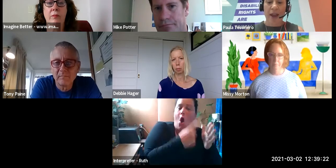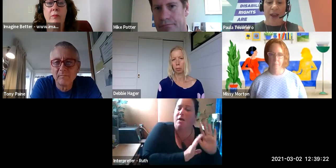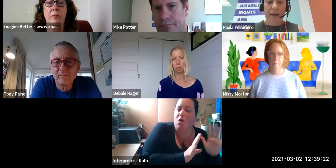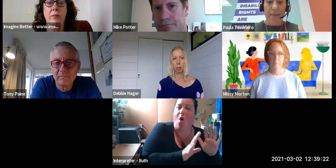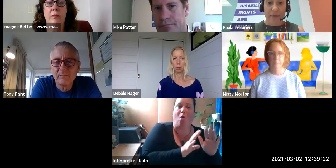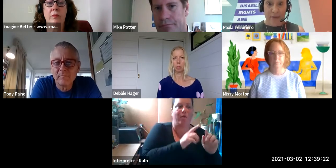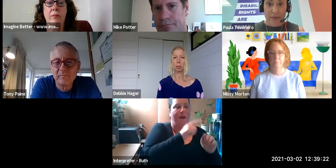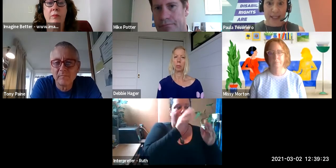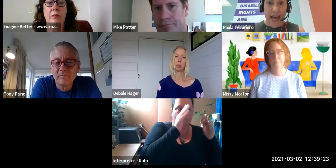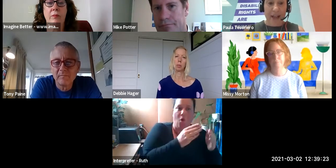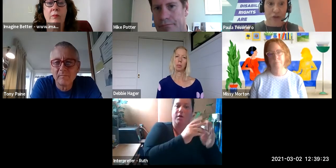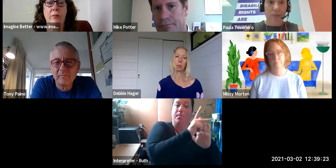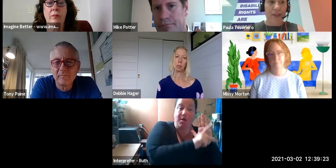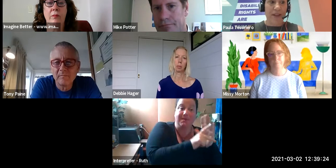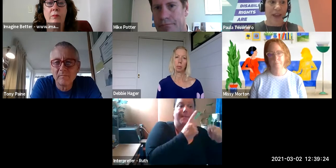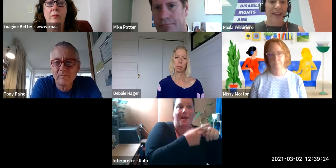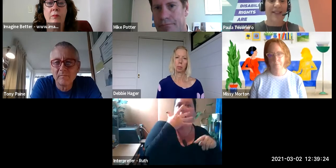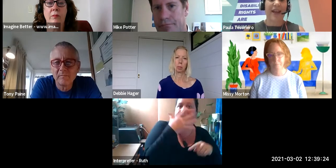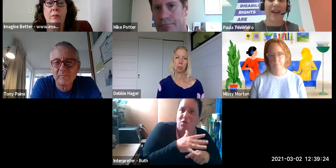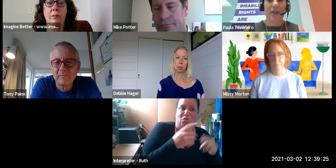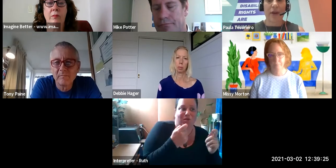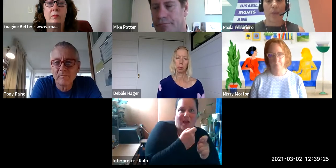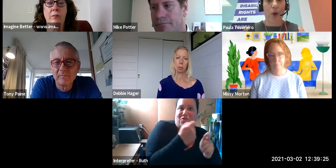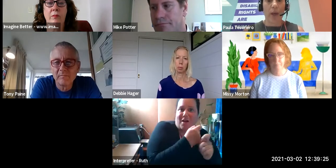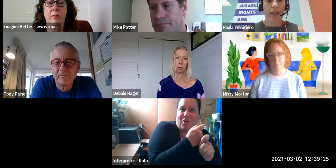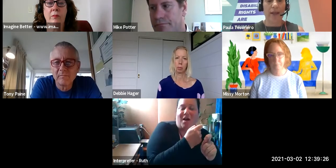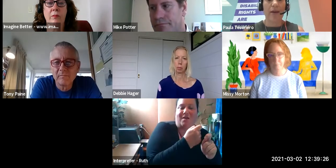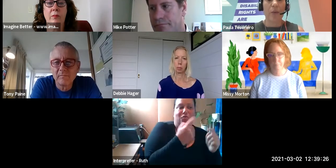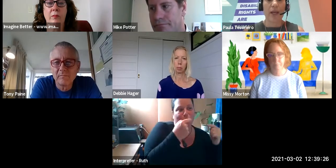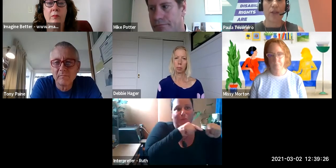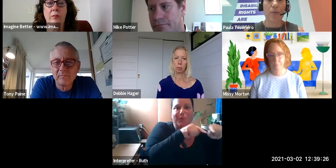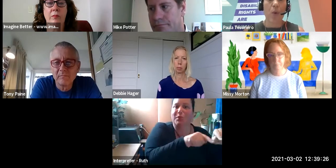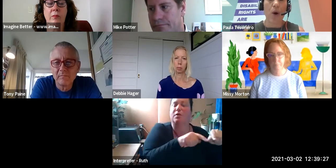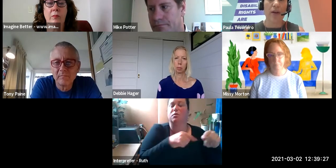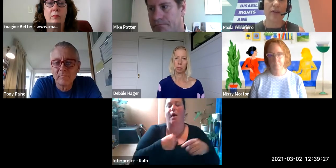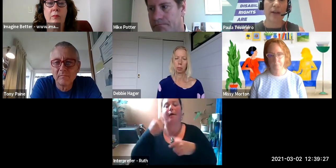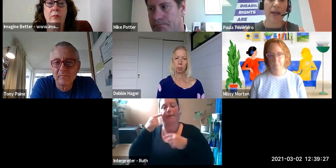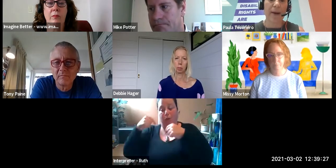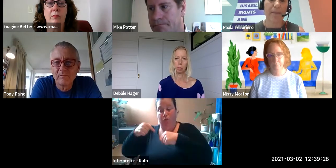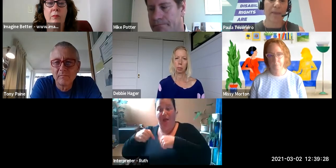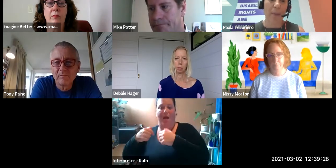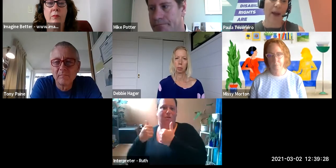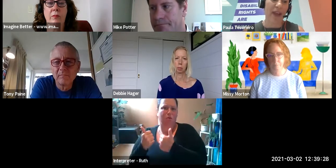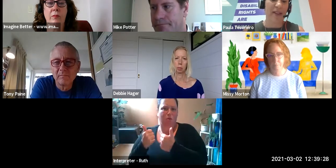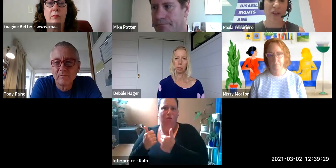So today contributes to that and I think you know we can do more about that so those are